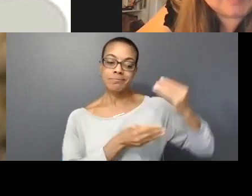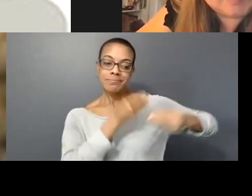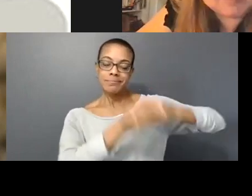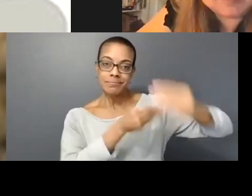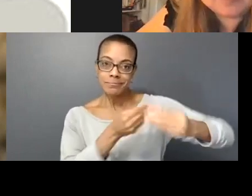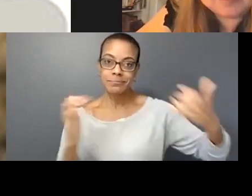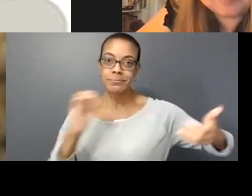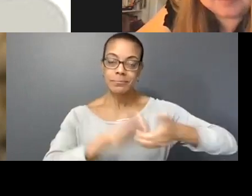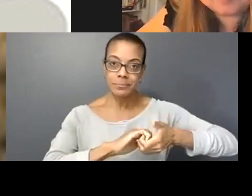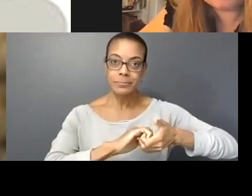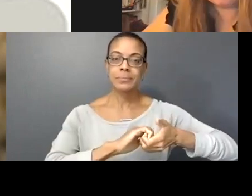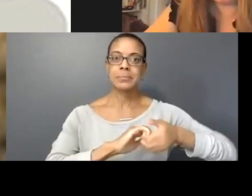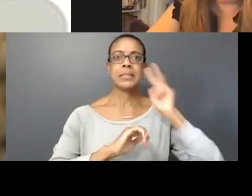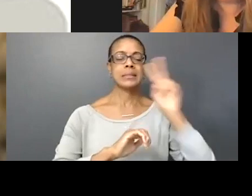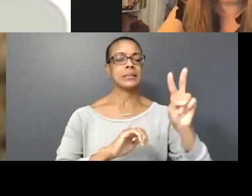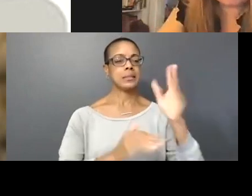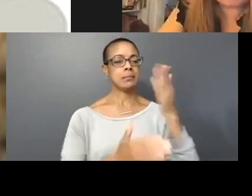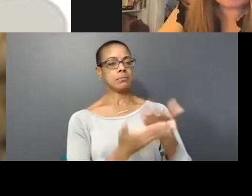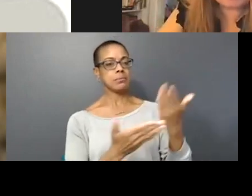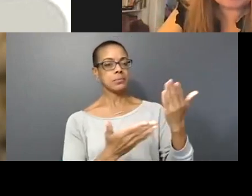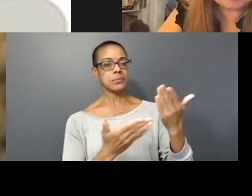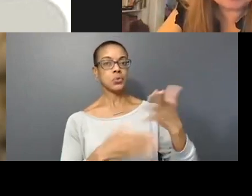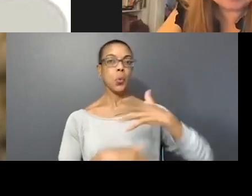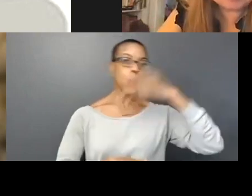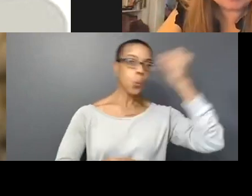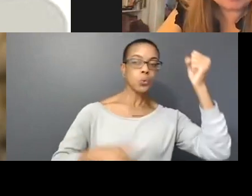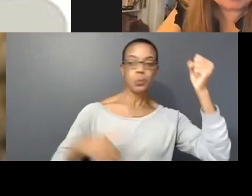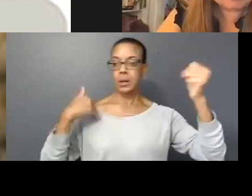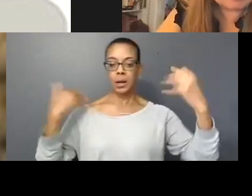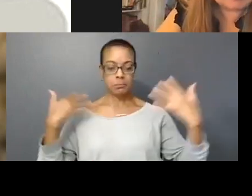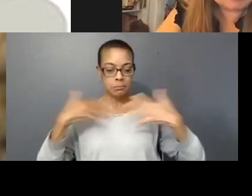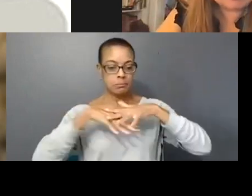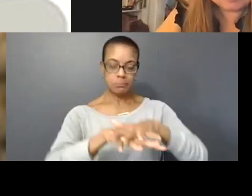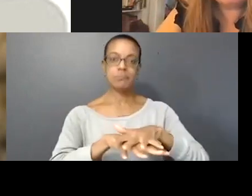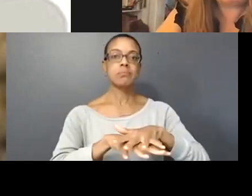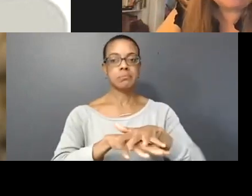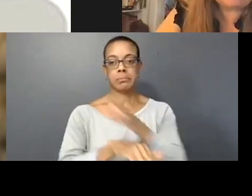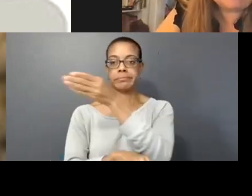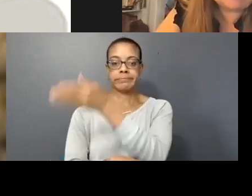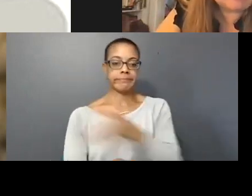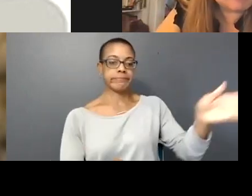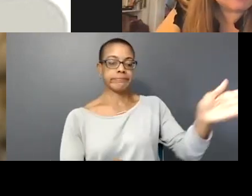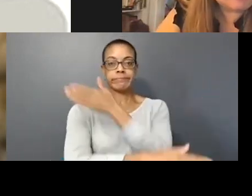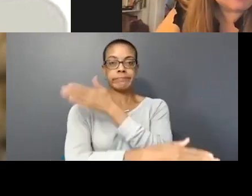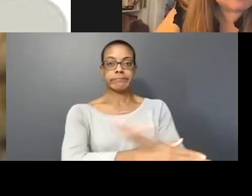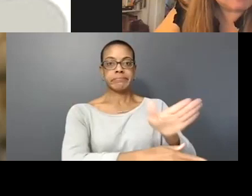ways that experiences converge and diverge across different generations. Yeah that's just what I wanted to share. Thank you.